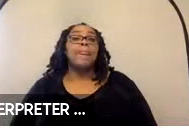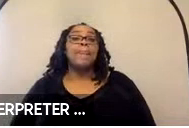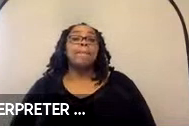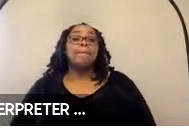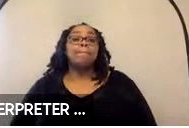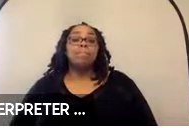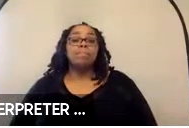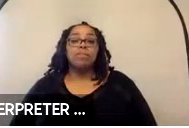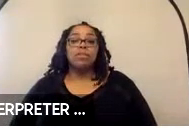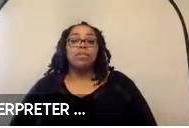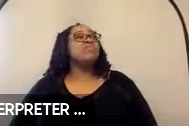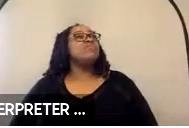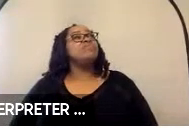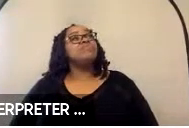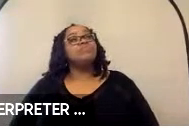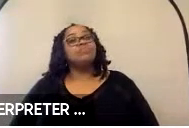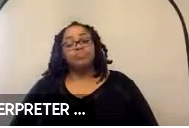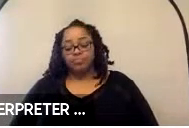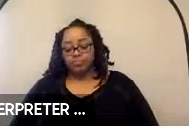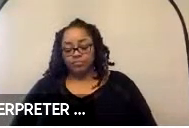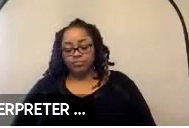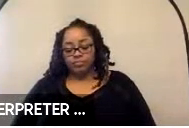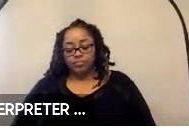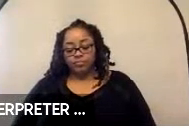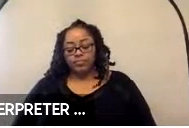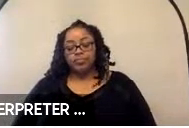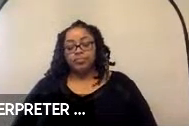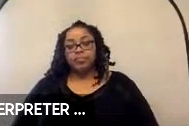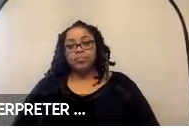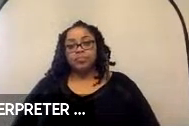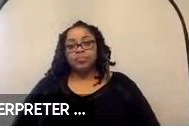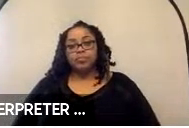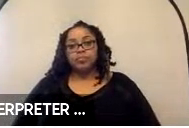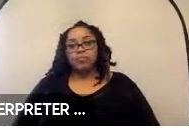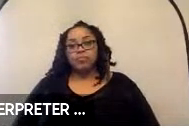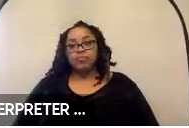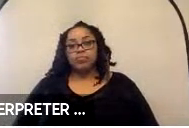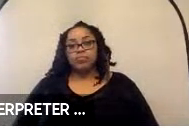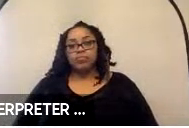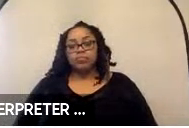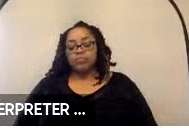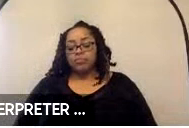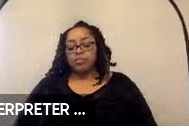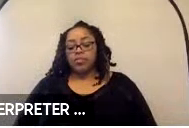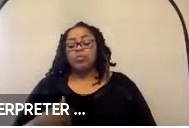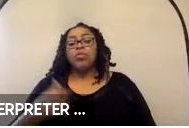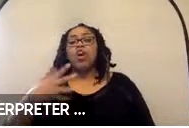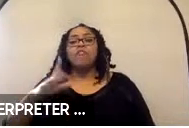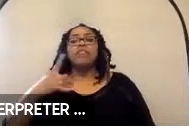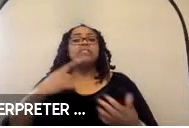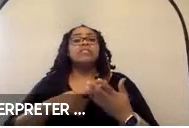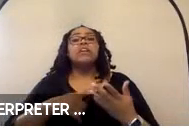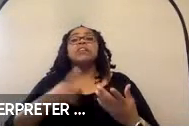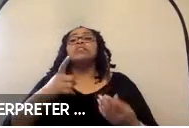So, as we discussed you know, sensing what is going on, around the ramp or the lift,